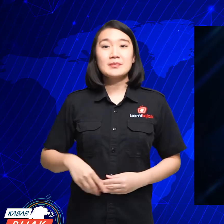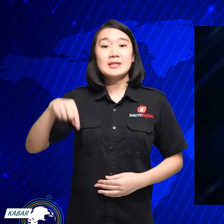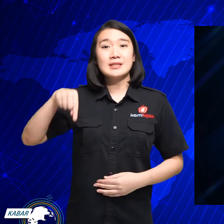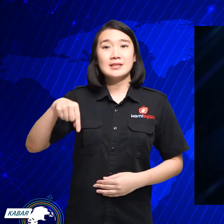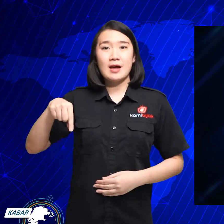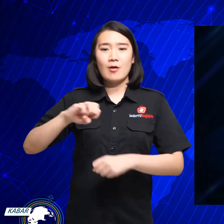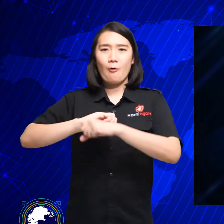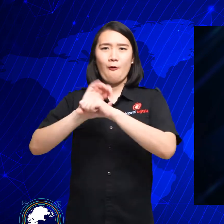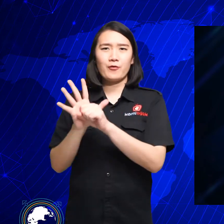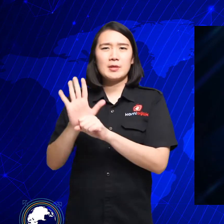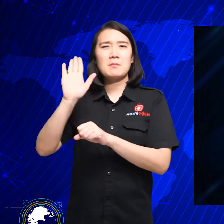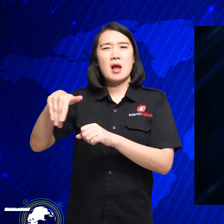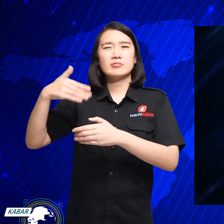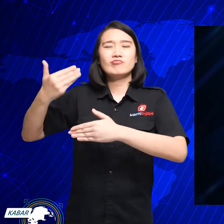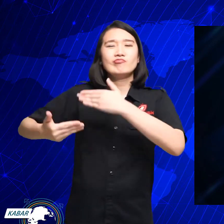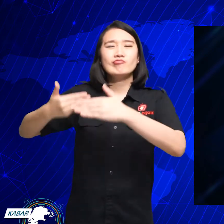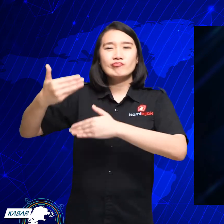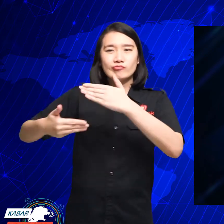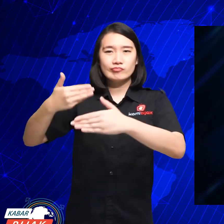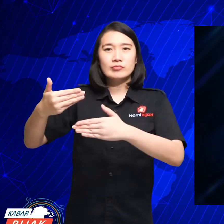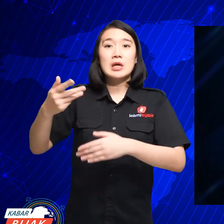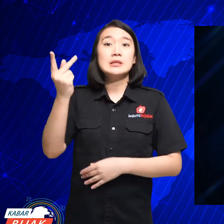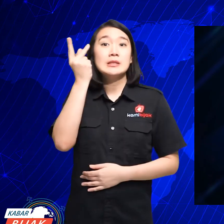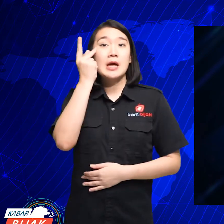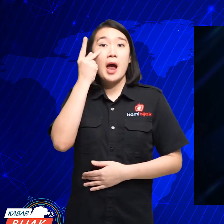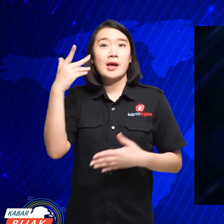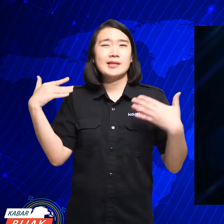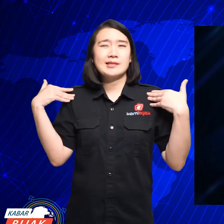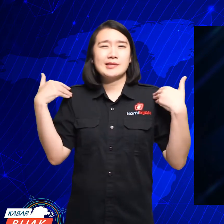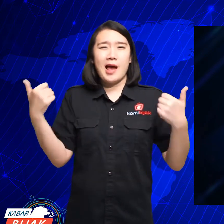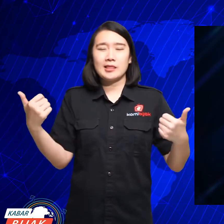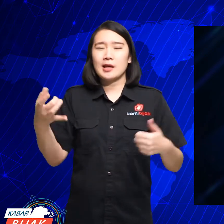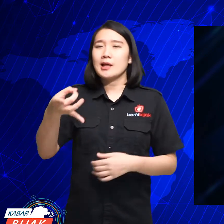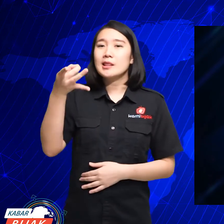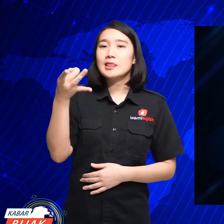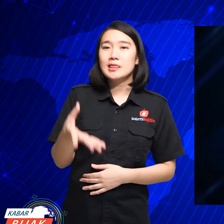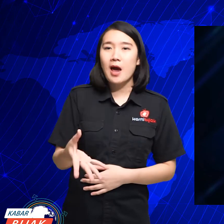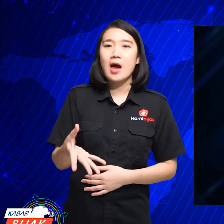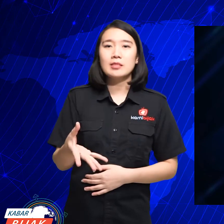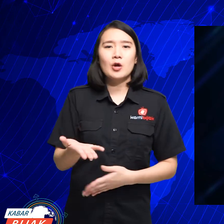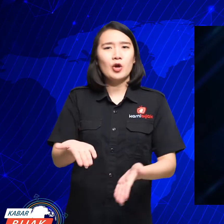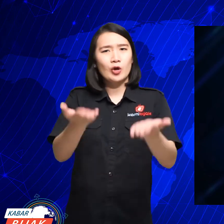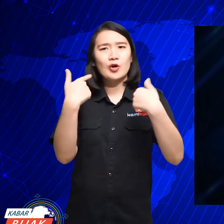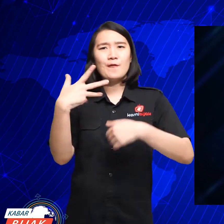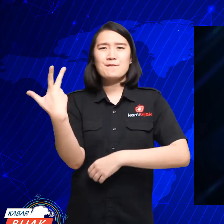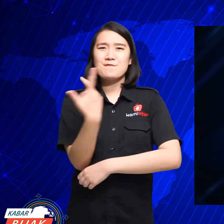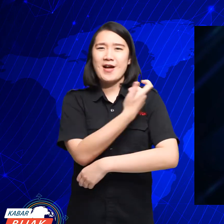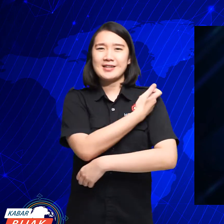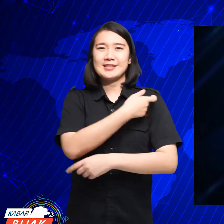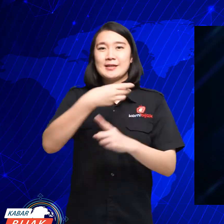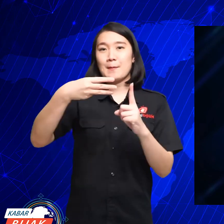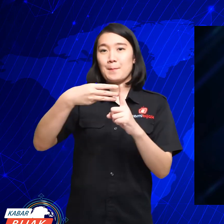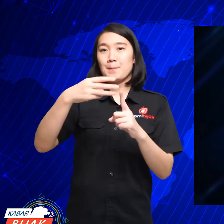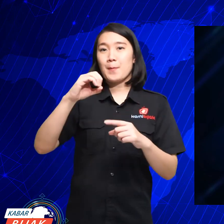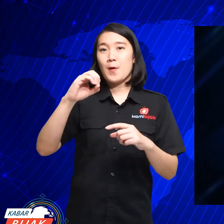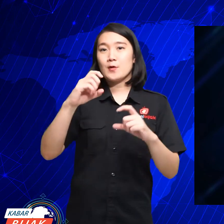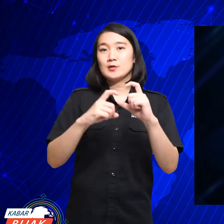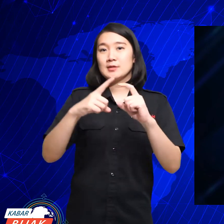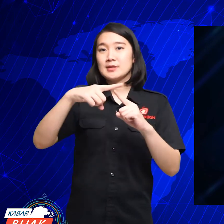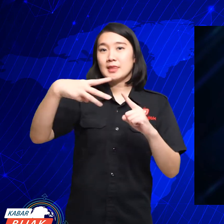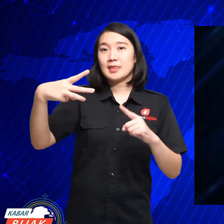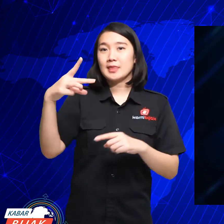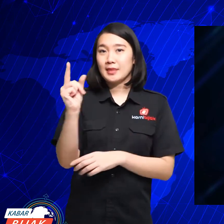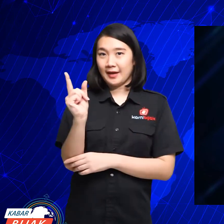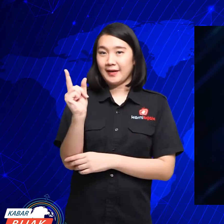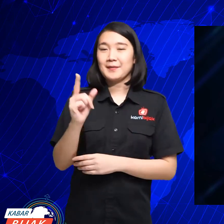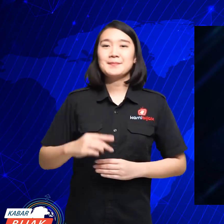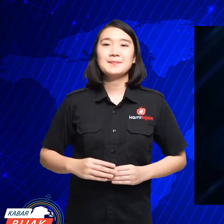Now it's still a pandemic, take care of your health strictly and let's get a booster vaccine.